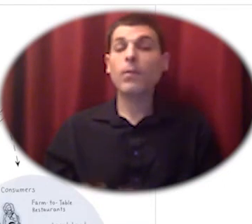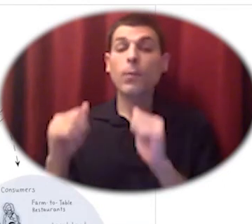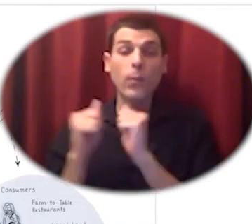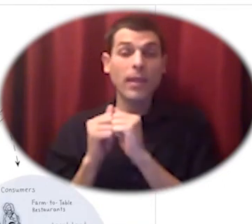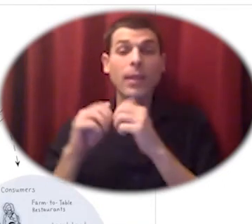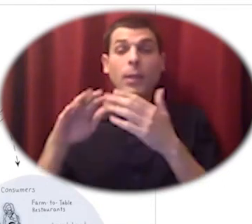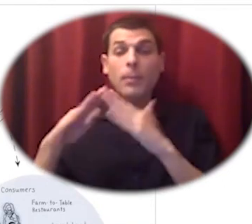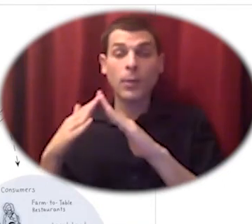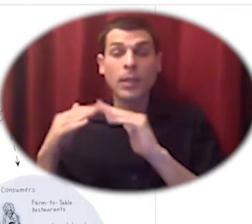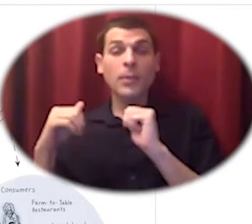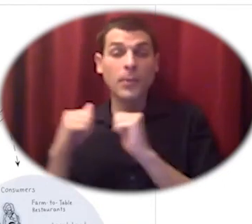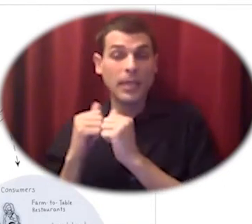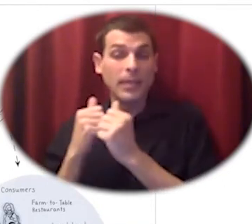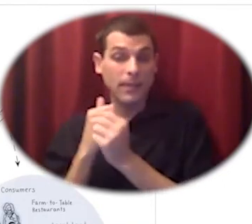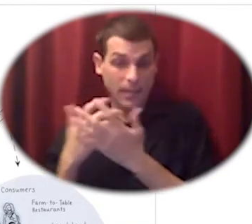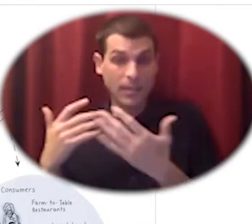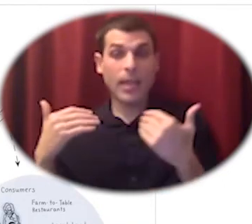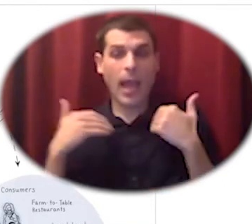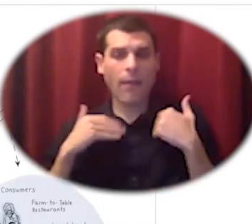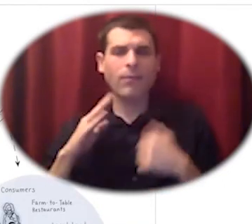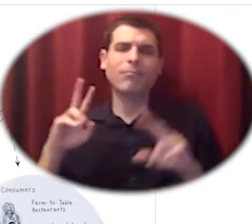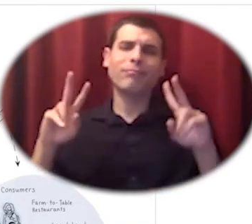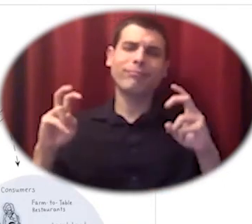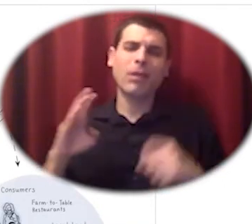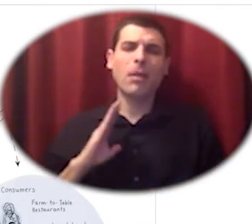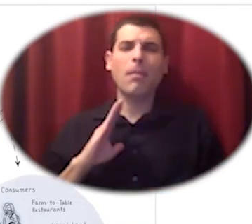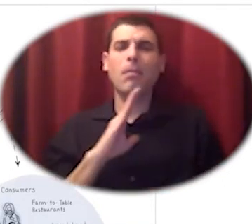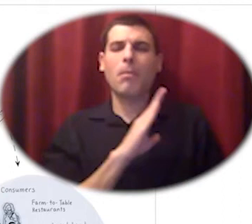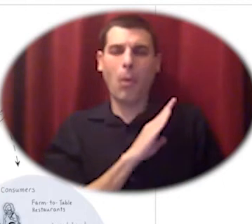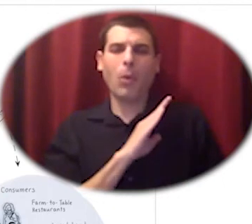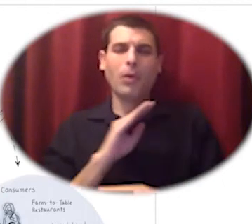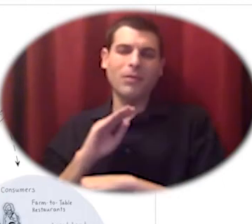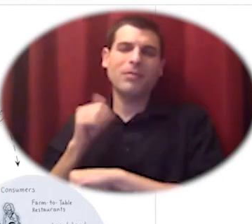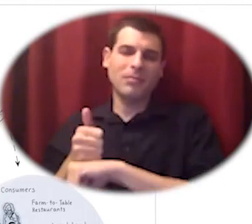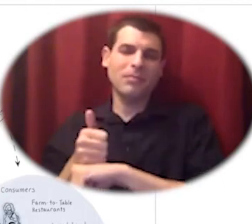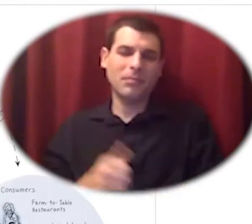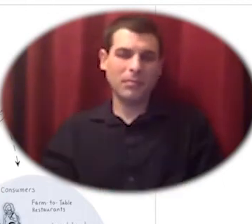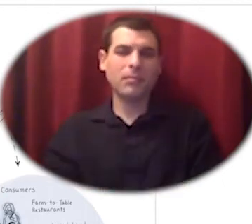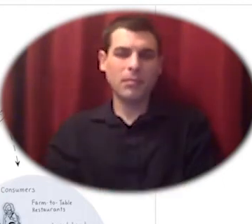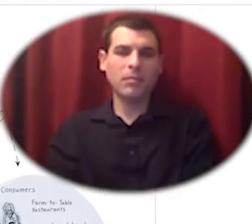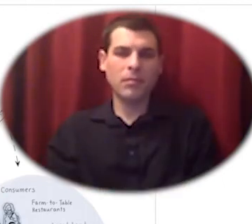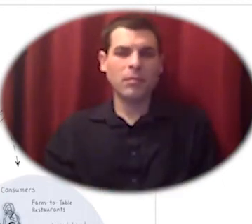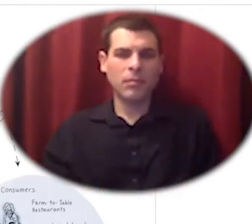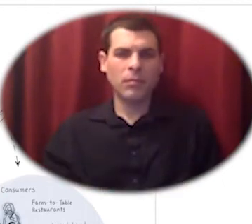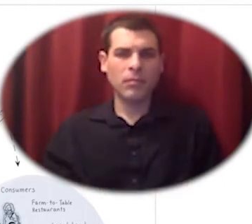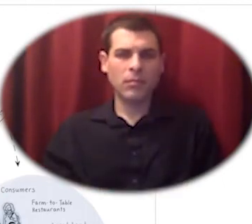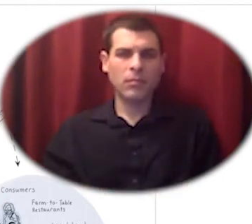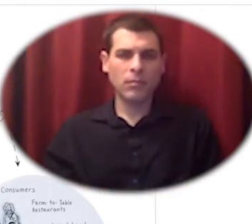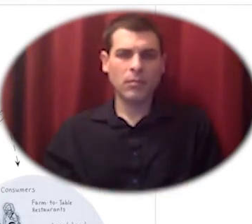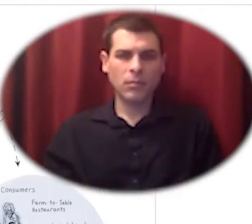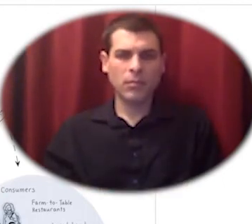a commons board and in this case the one i want to talk about in maine the little